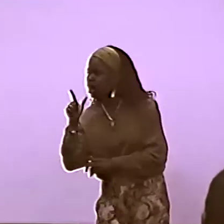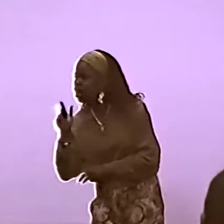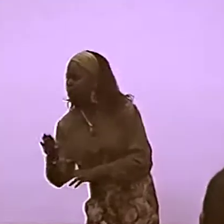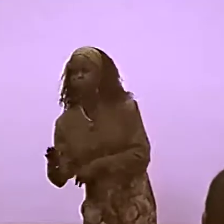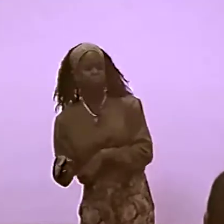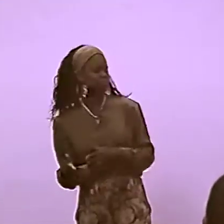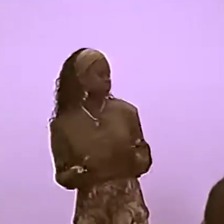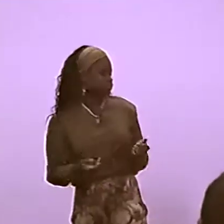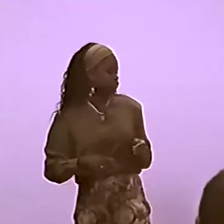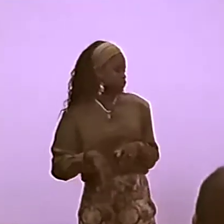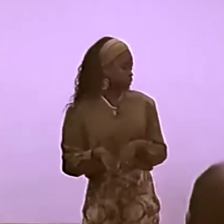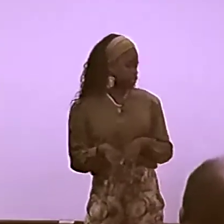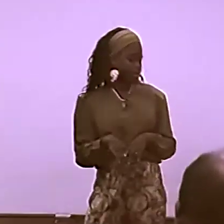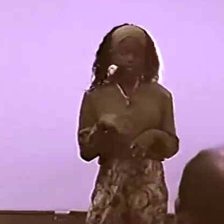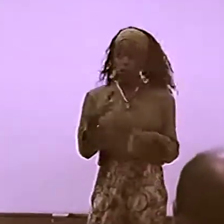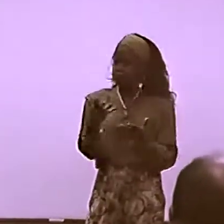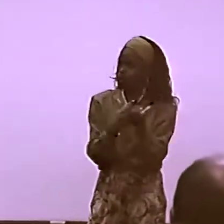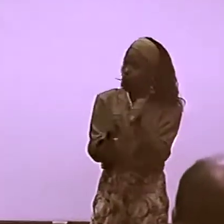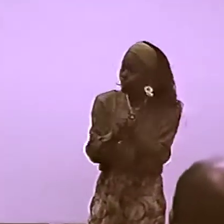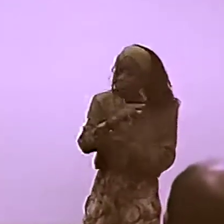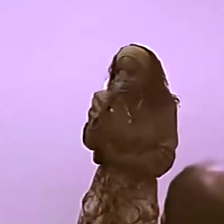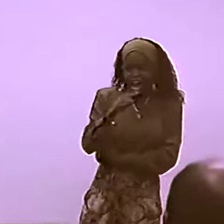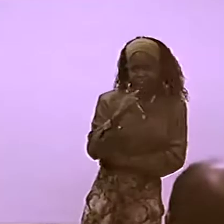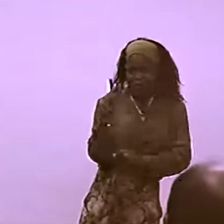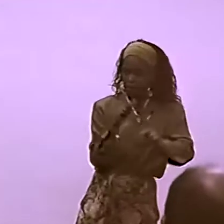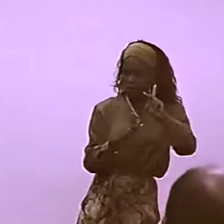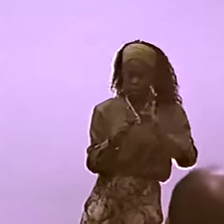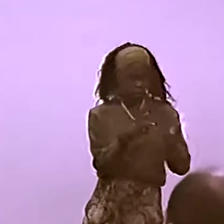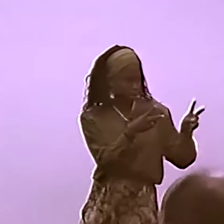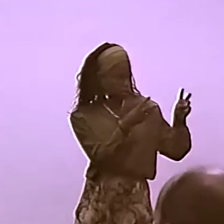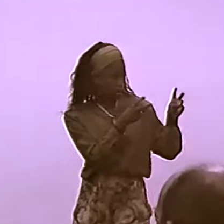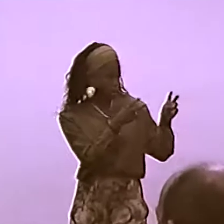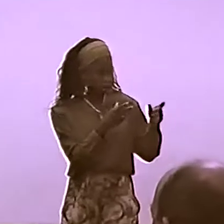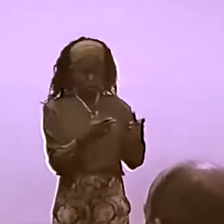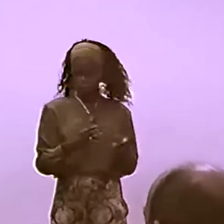FROM BLACK DEAF CLUBS, FROM SOCIAL ...